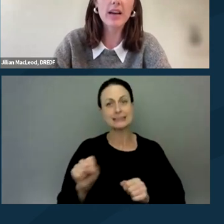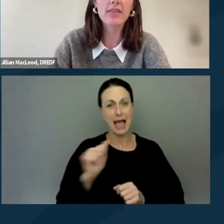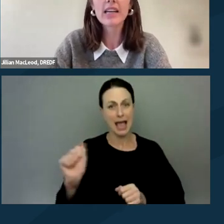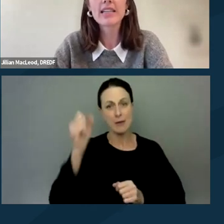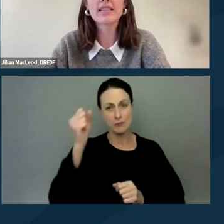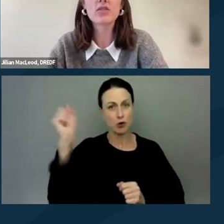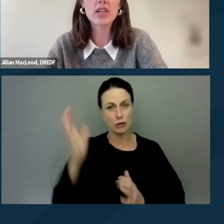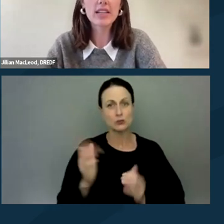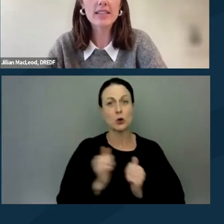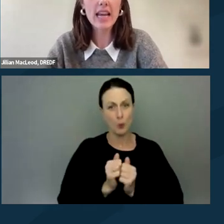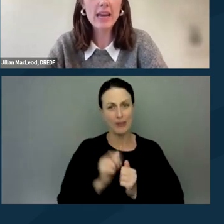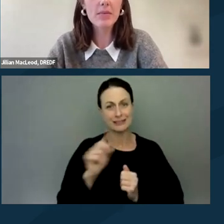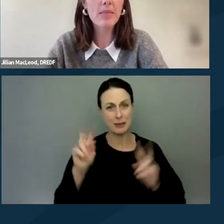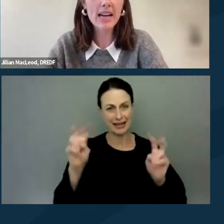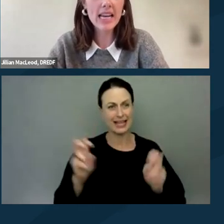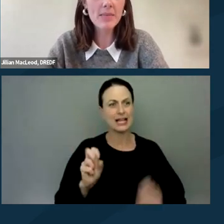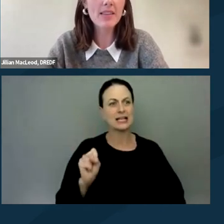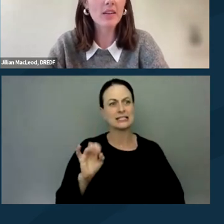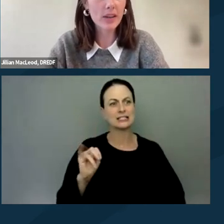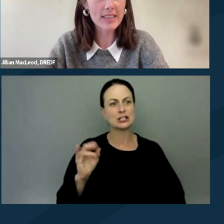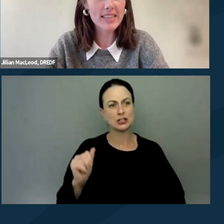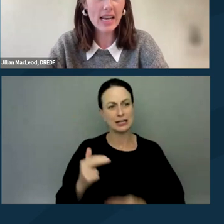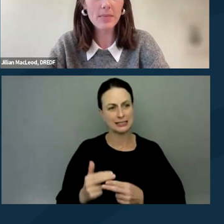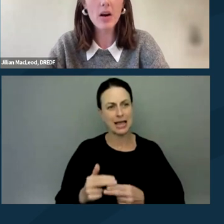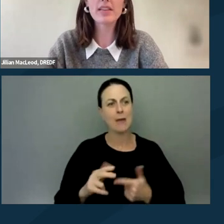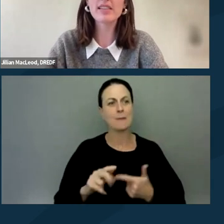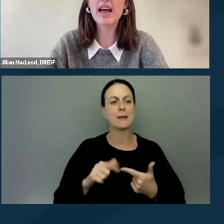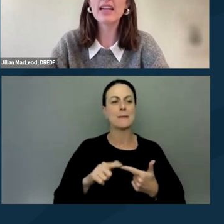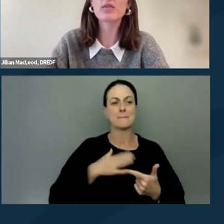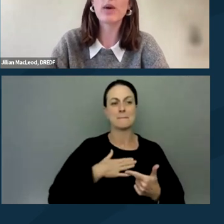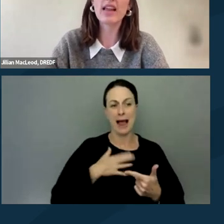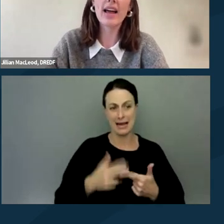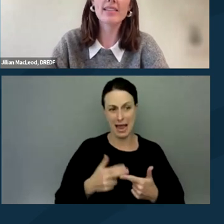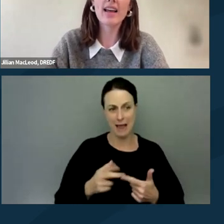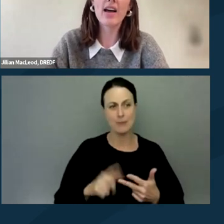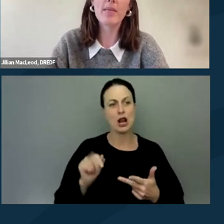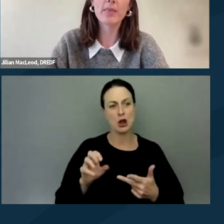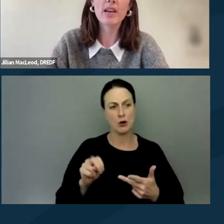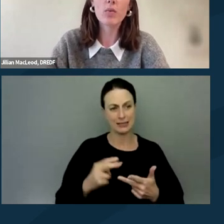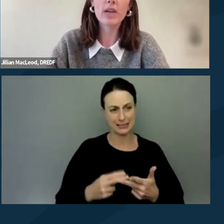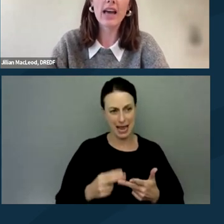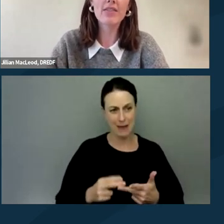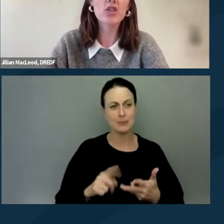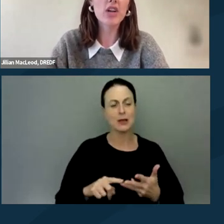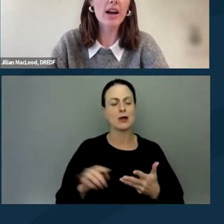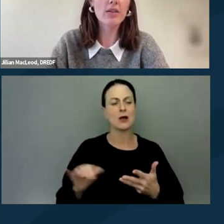We have Sinjita's name, my name, and Lauren's name on the slide, as well as we have a shout out